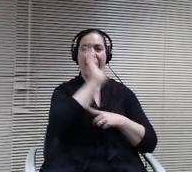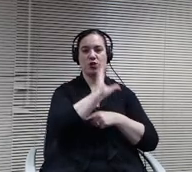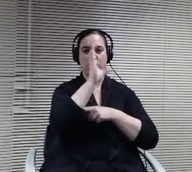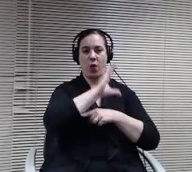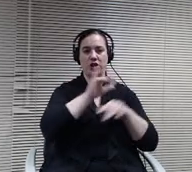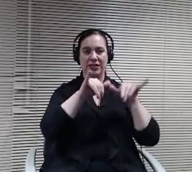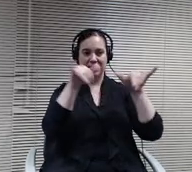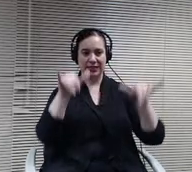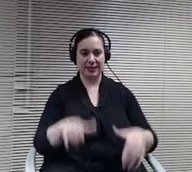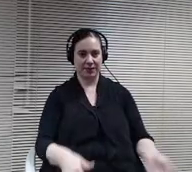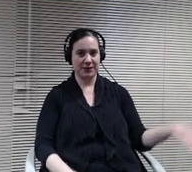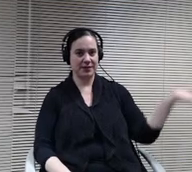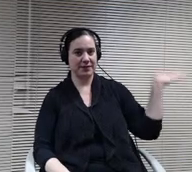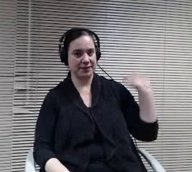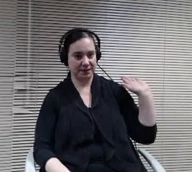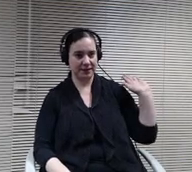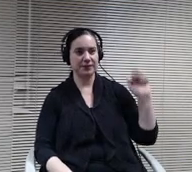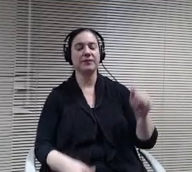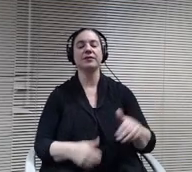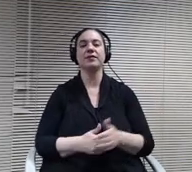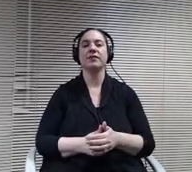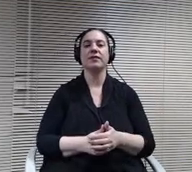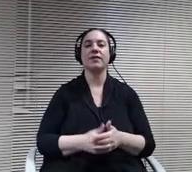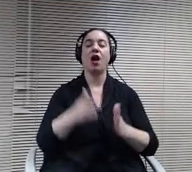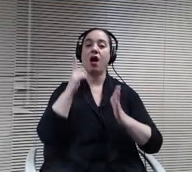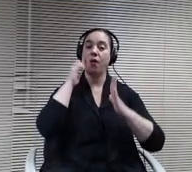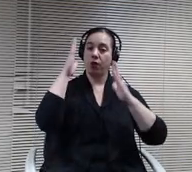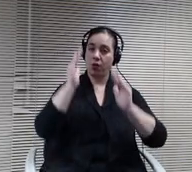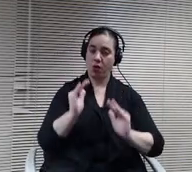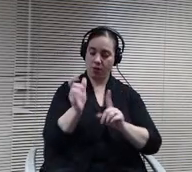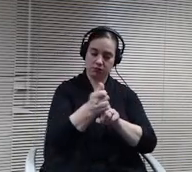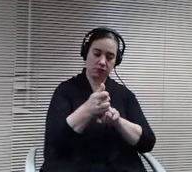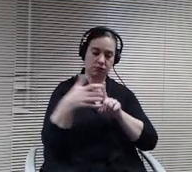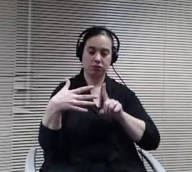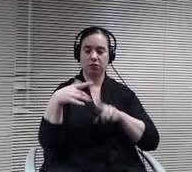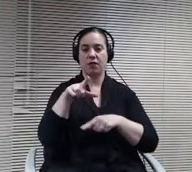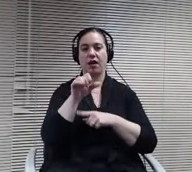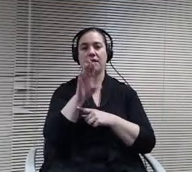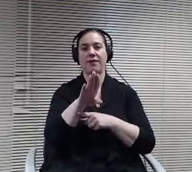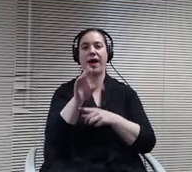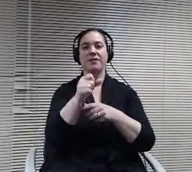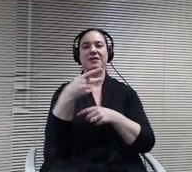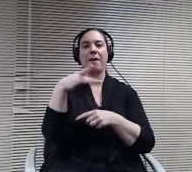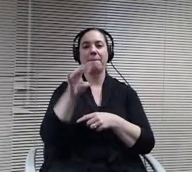We also hope to build out lab spaces in this facility and we have listed several potential